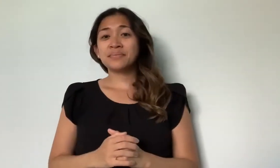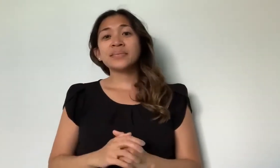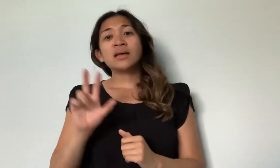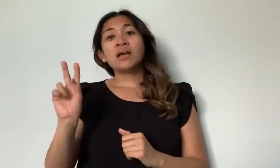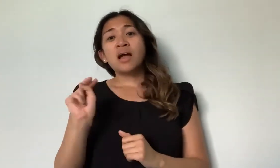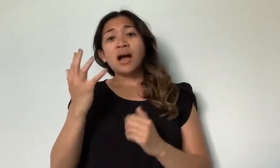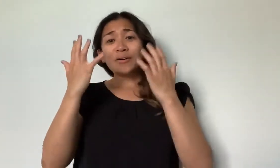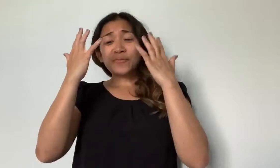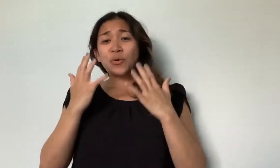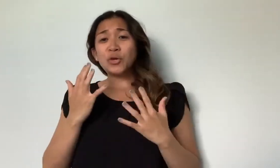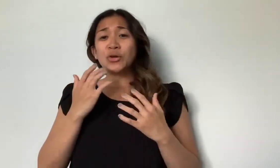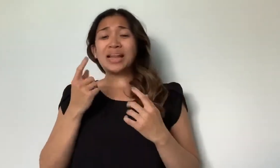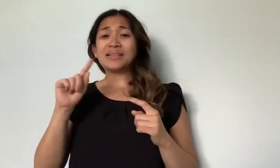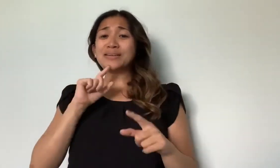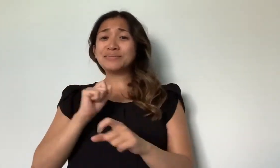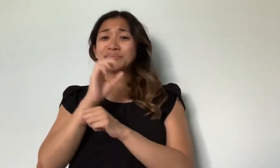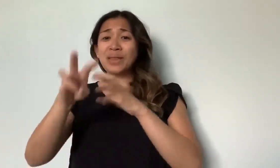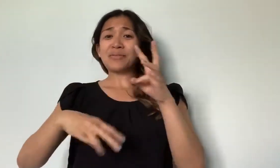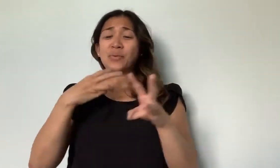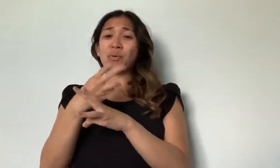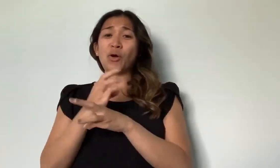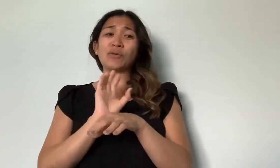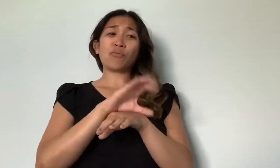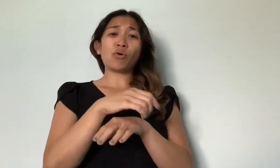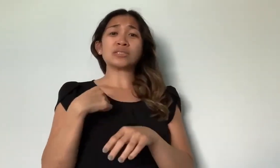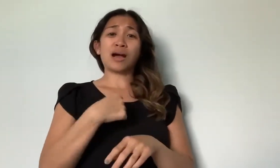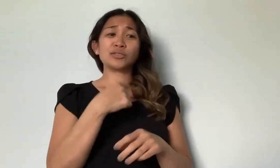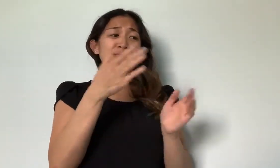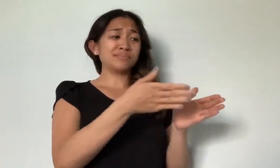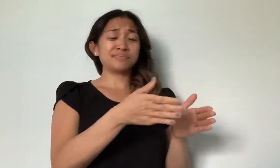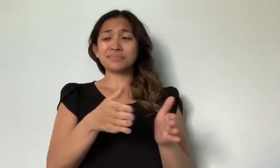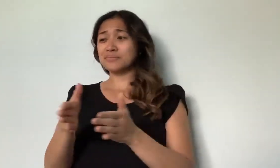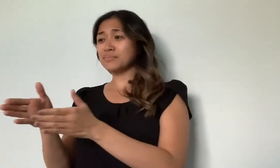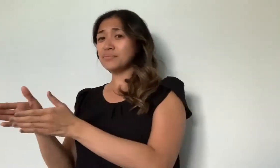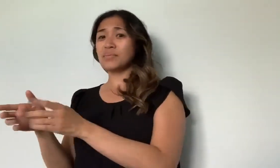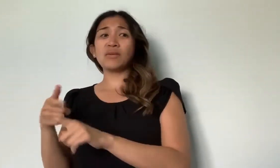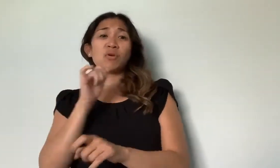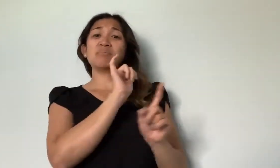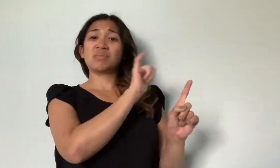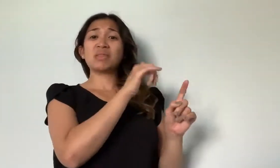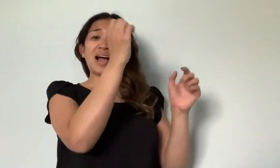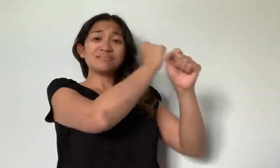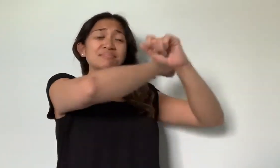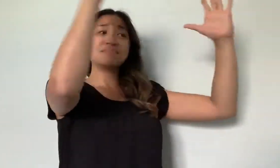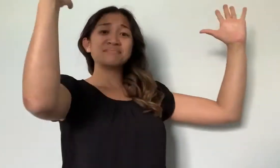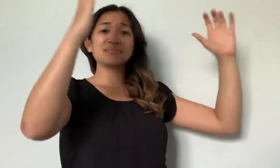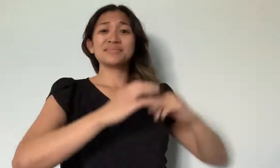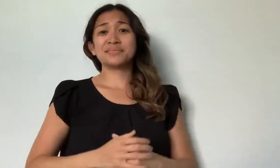Unfortunately, the reality we are living in today has forced us to pivot from the original plans for these parties.